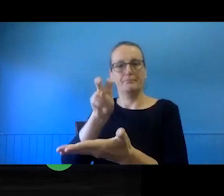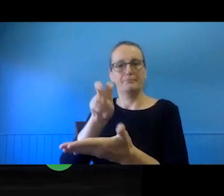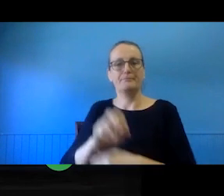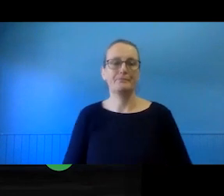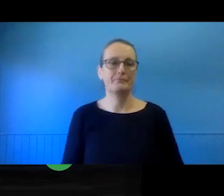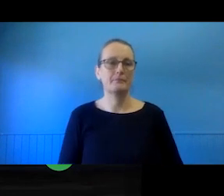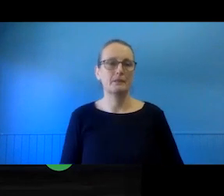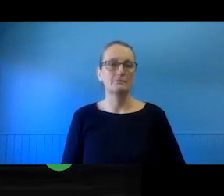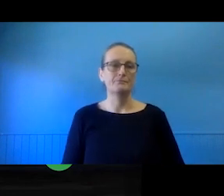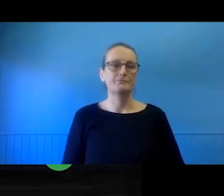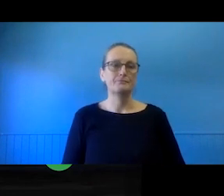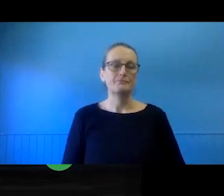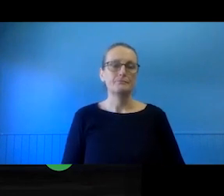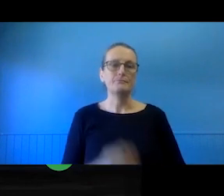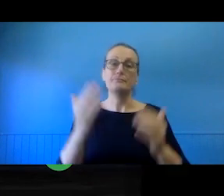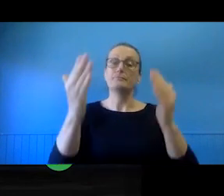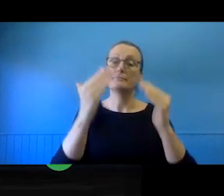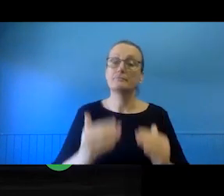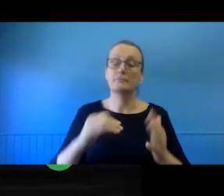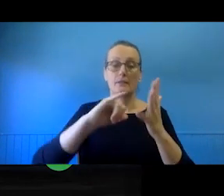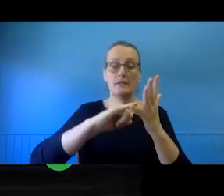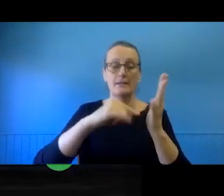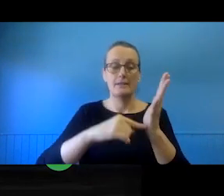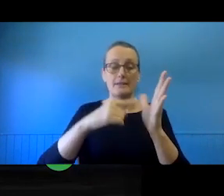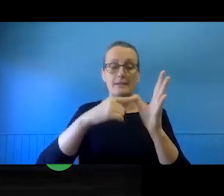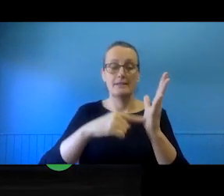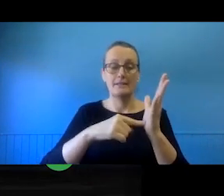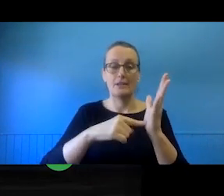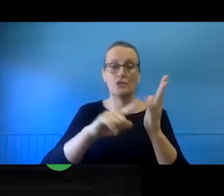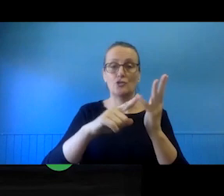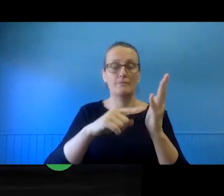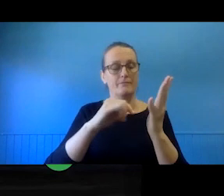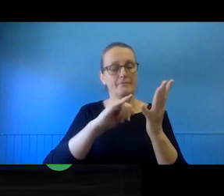Statutory licences set sought in the Act are another type of licensing source.